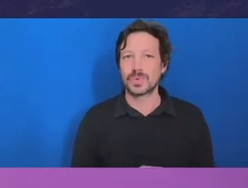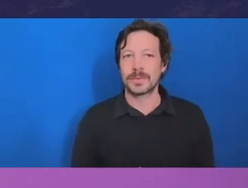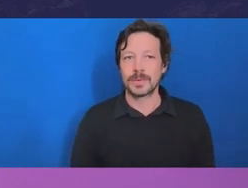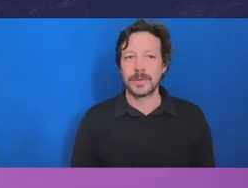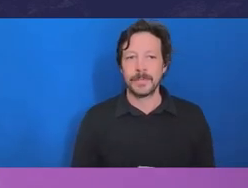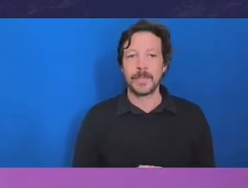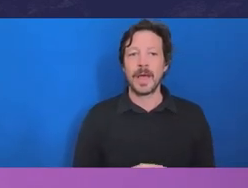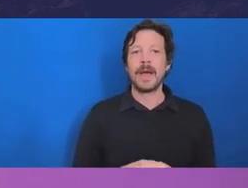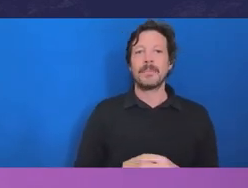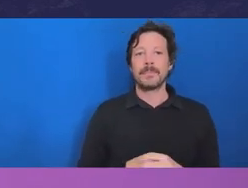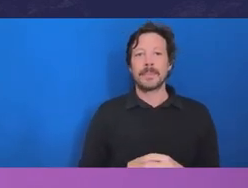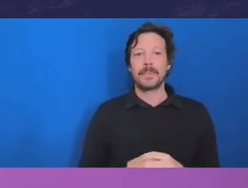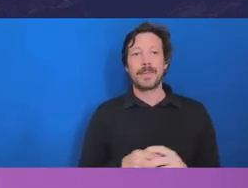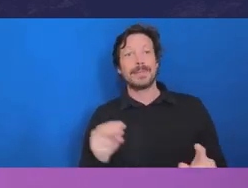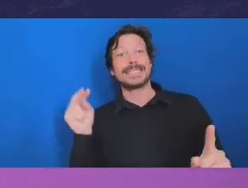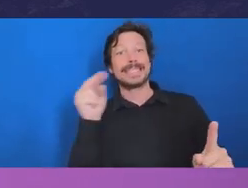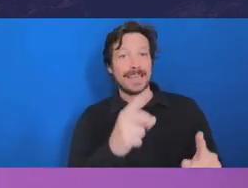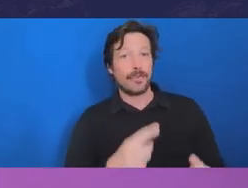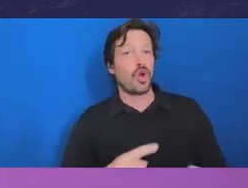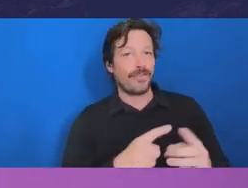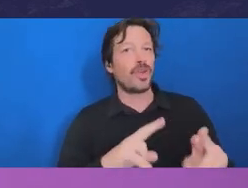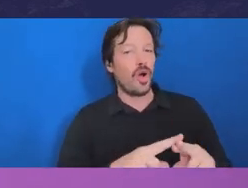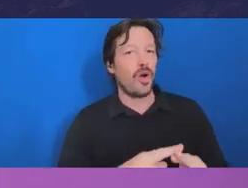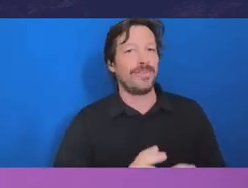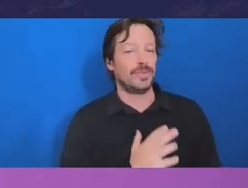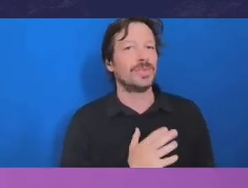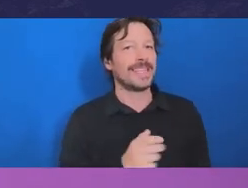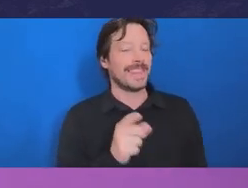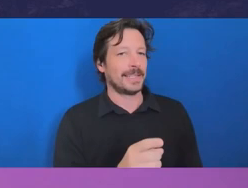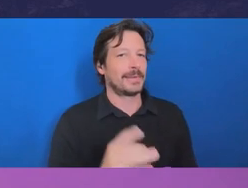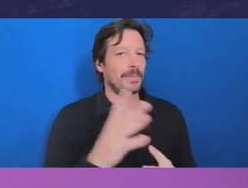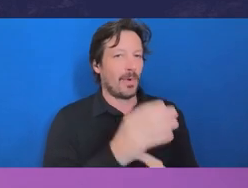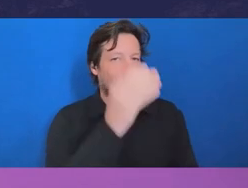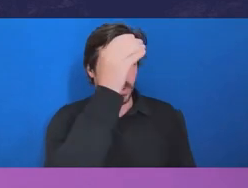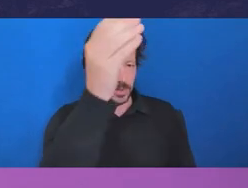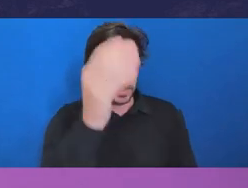but in picking up Andrew’s earlier point about soft corruption,